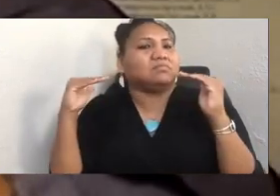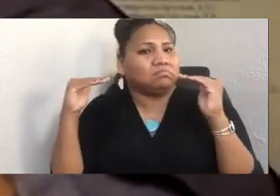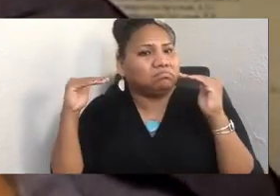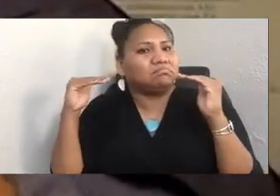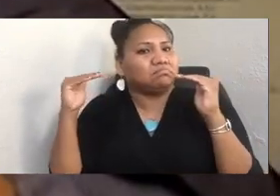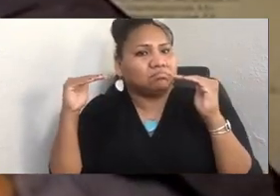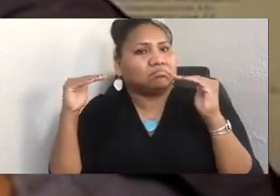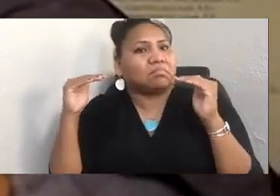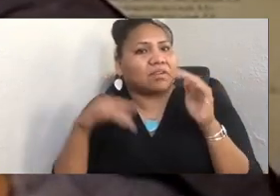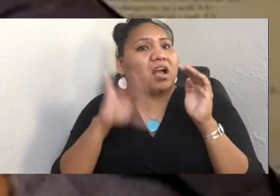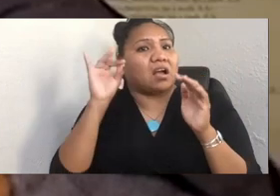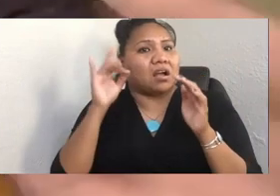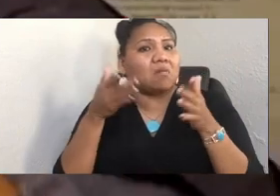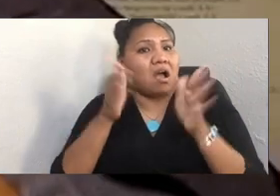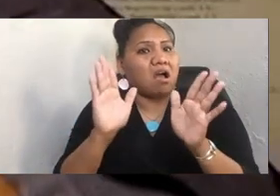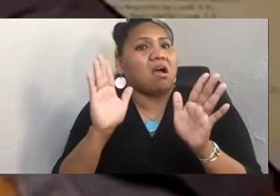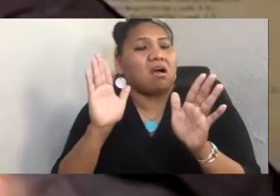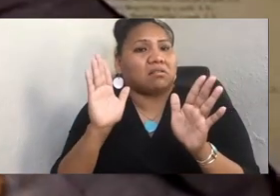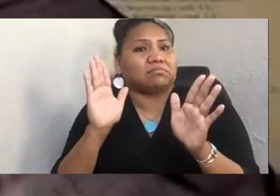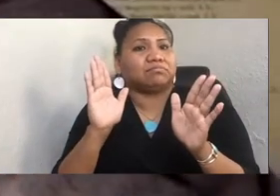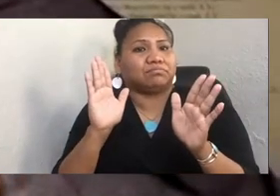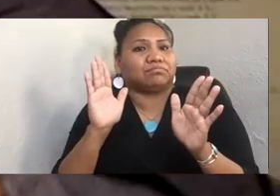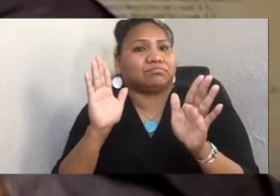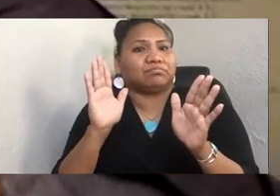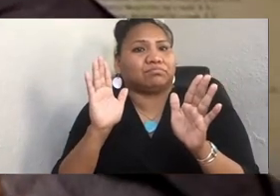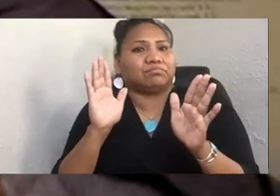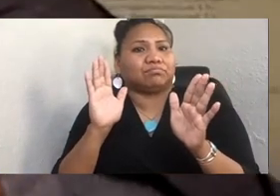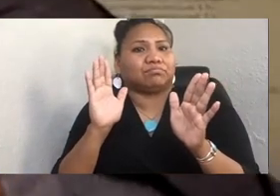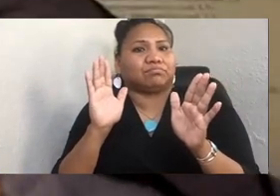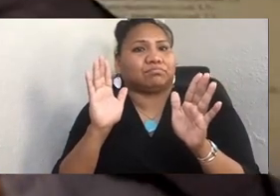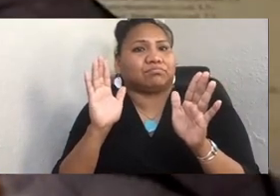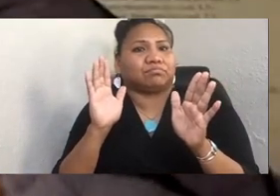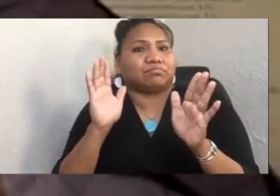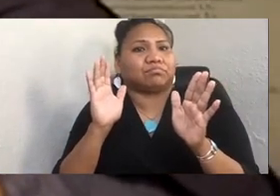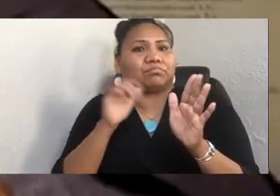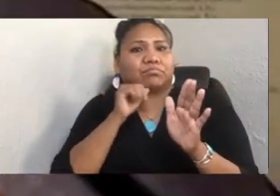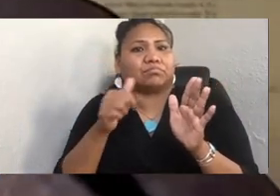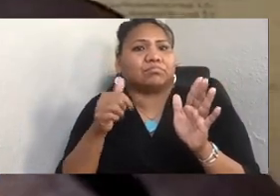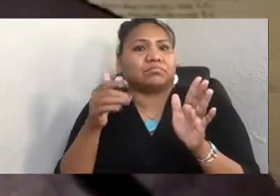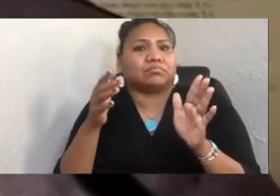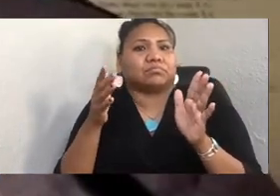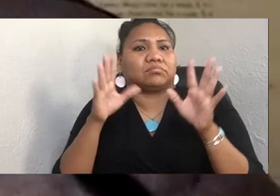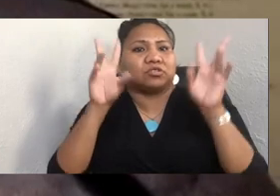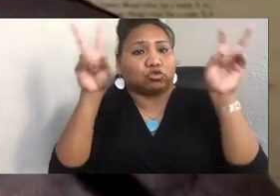It's not a specific topic other than the misrepresentation of our people.